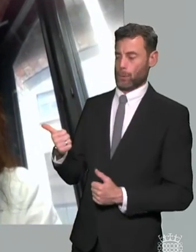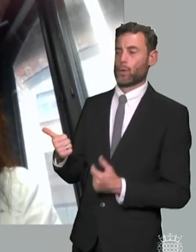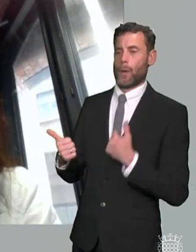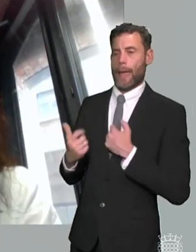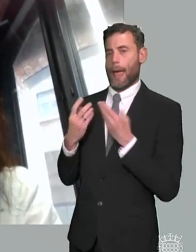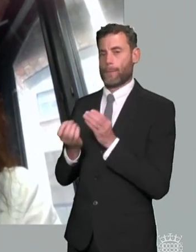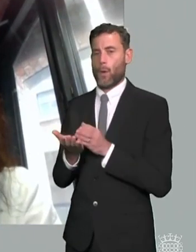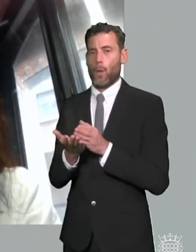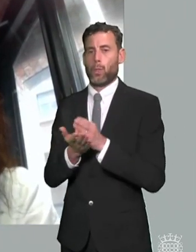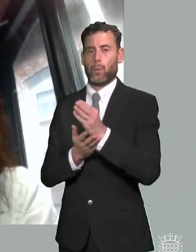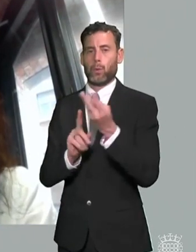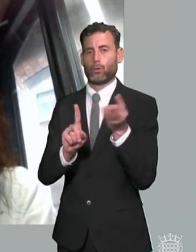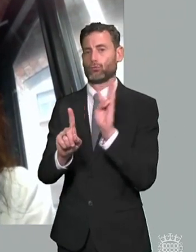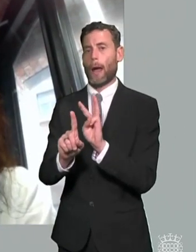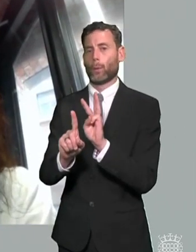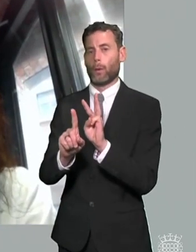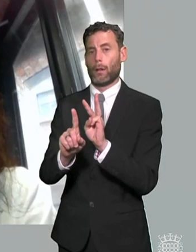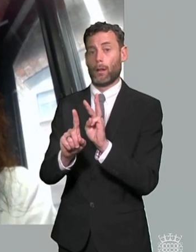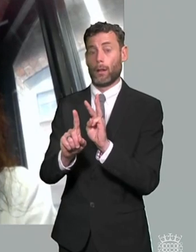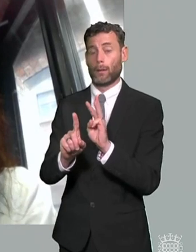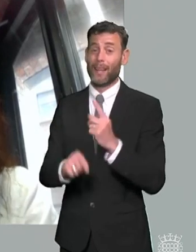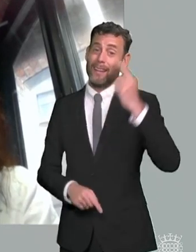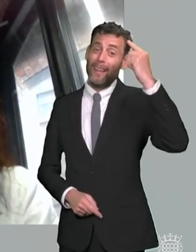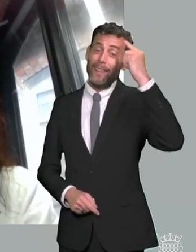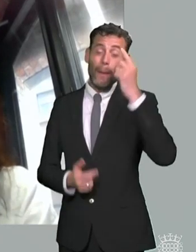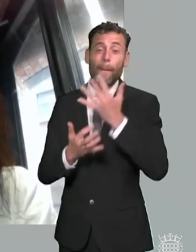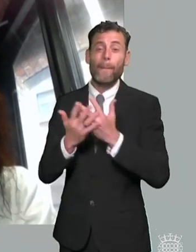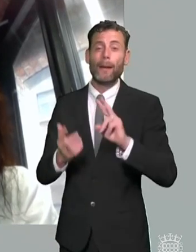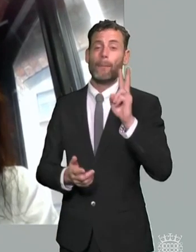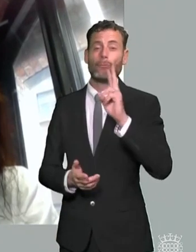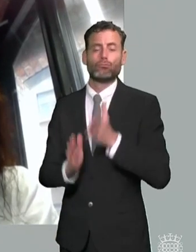but equally some of the other um you know engagement that they have with local authorities